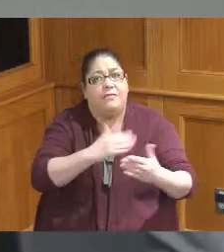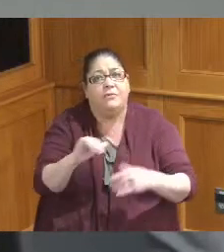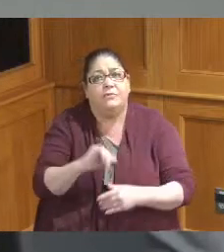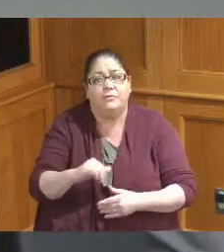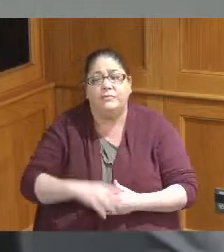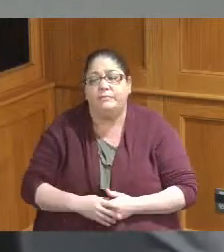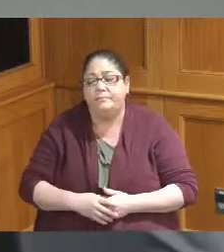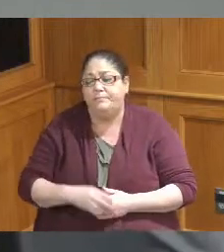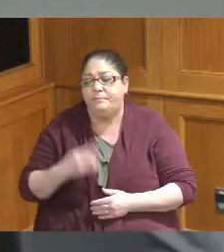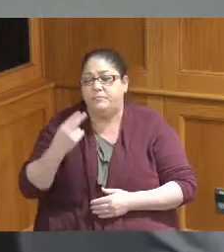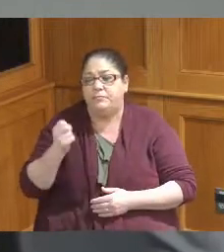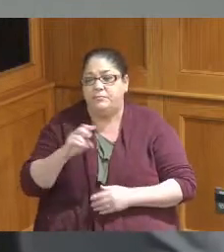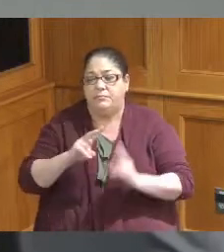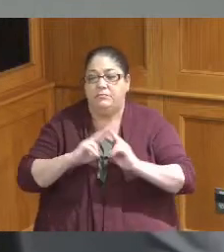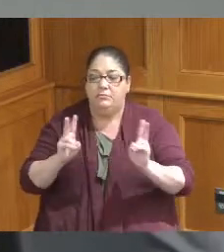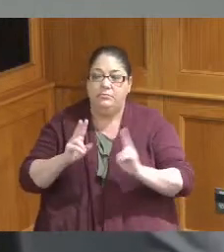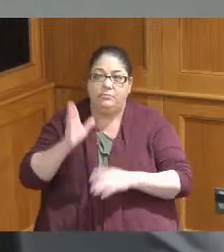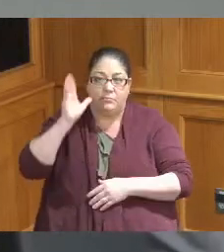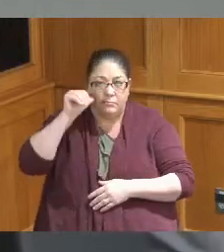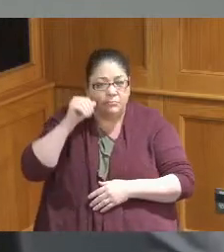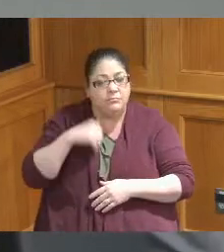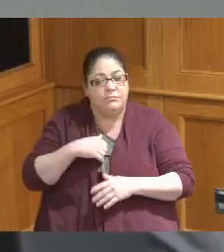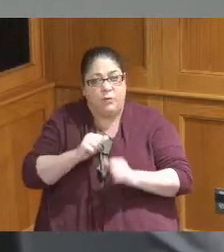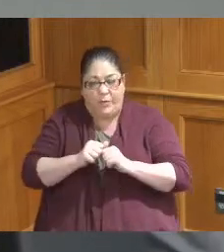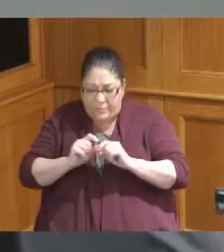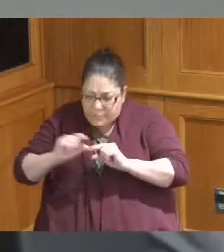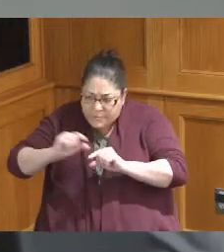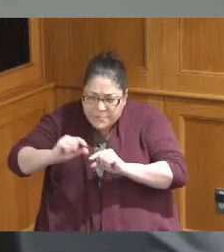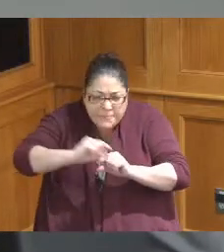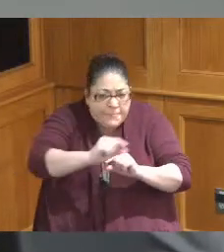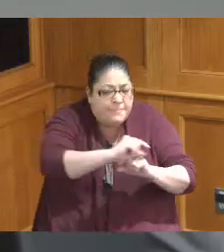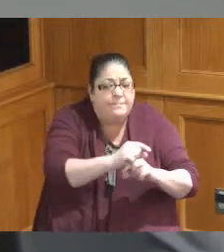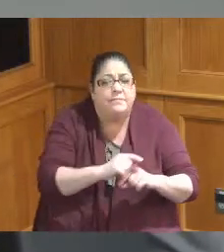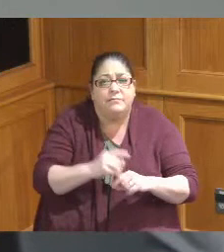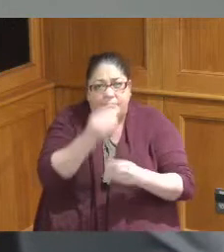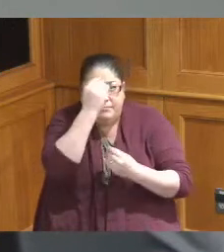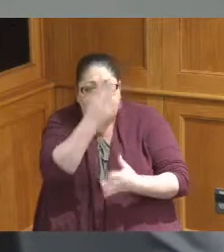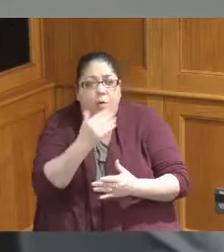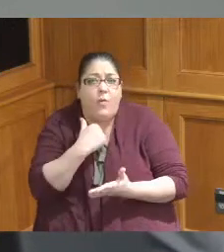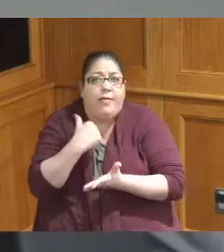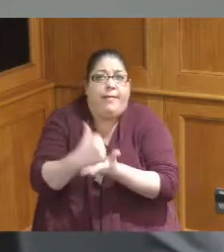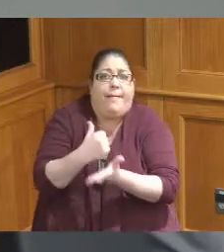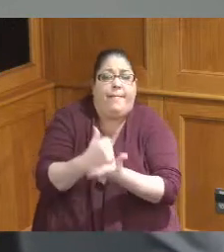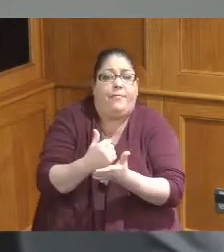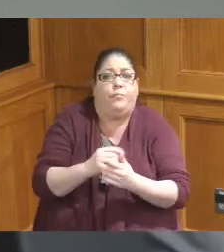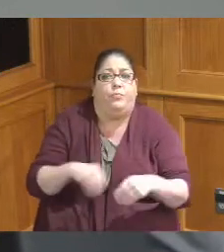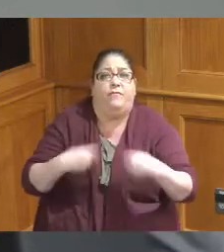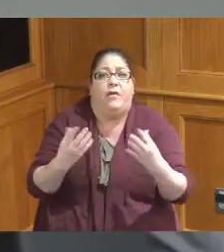a very diligent indicating the assistance that this will allow them to provide the residents of